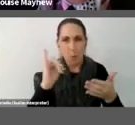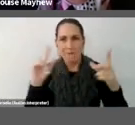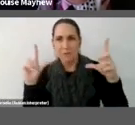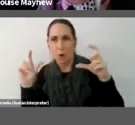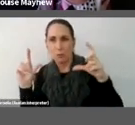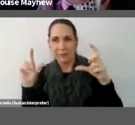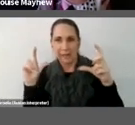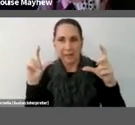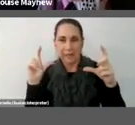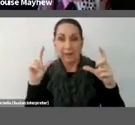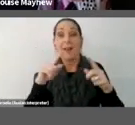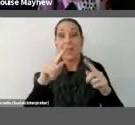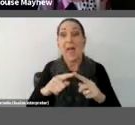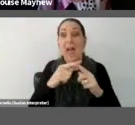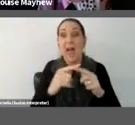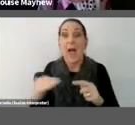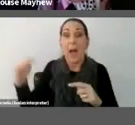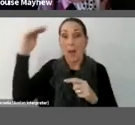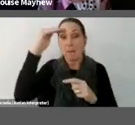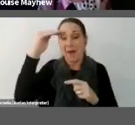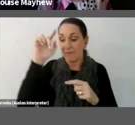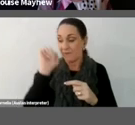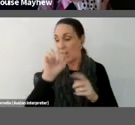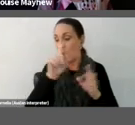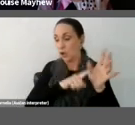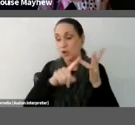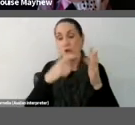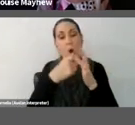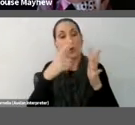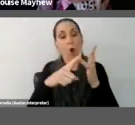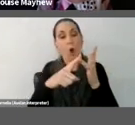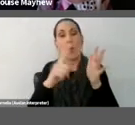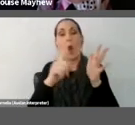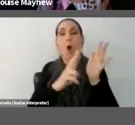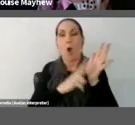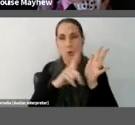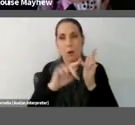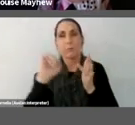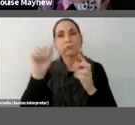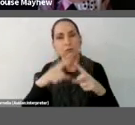And then above him we have Yoko Ono a Japanese artist famous for a